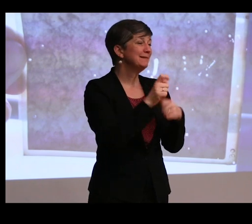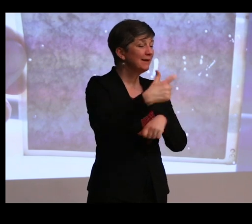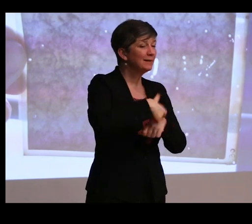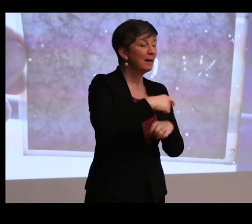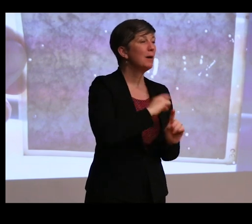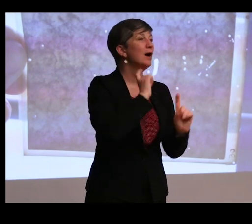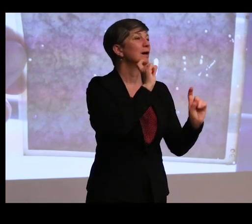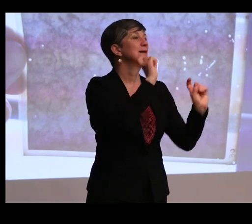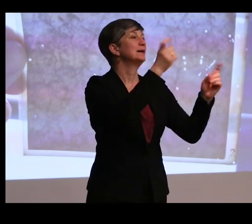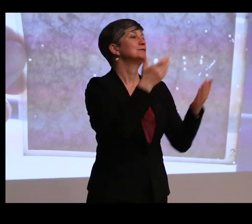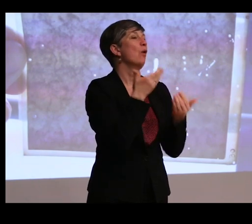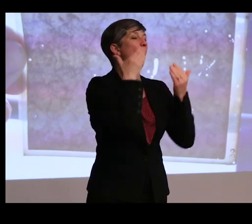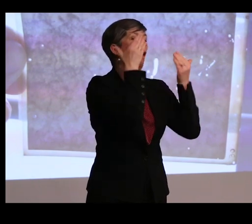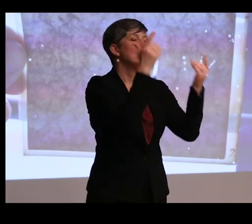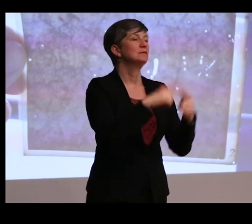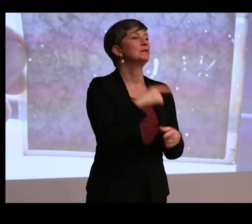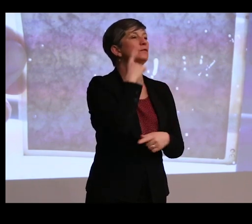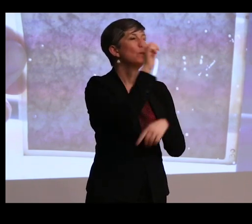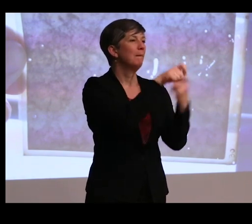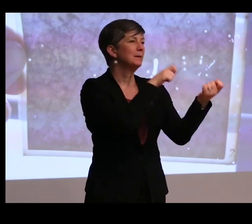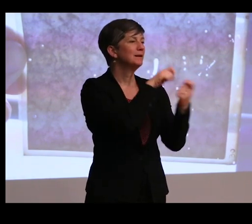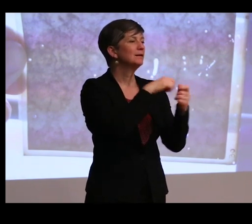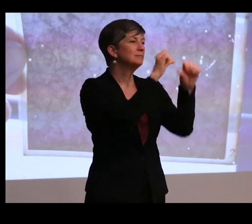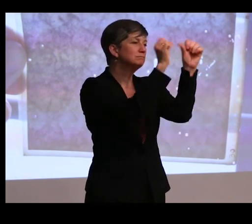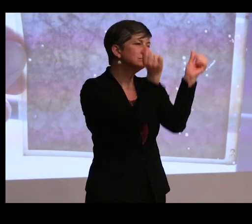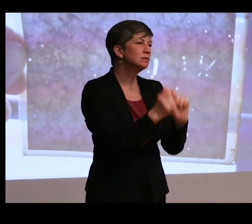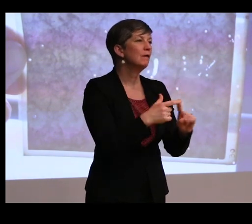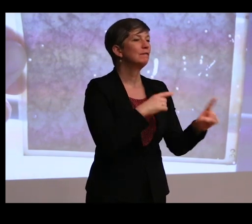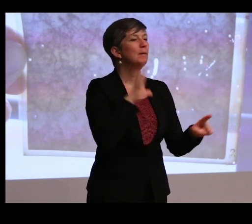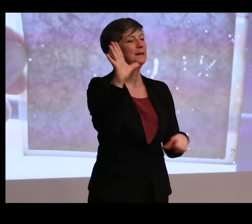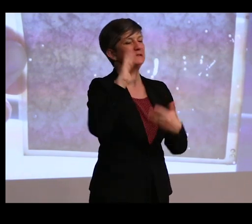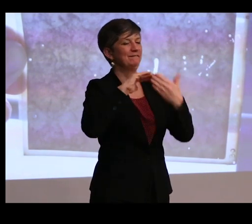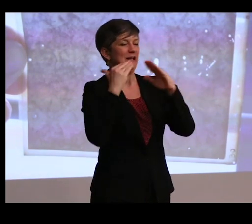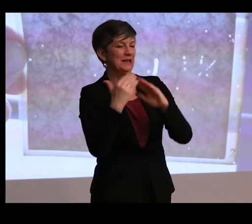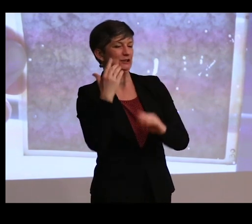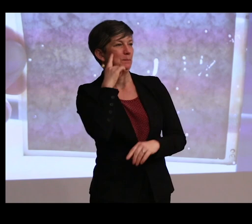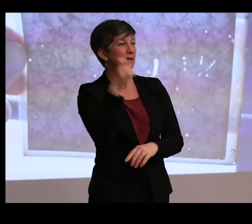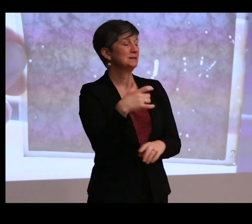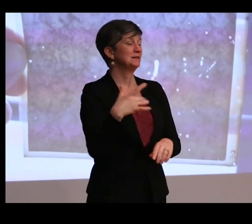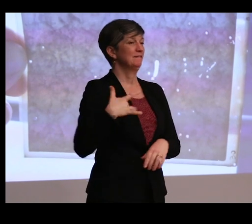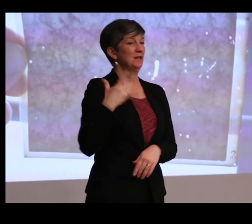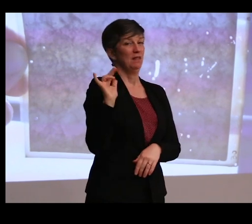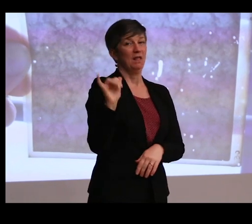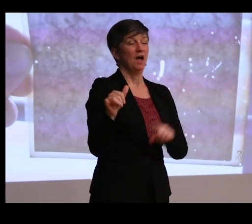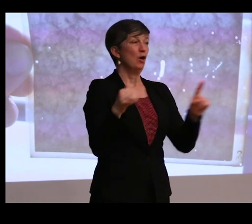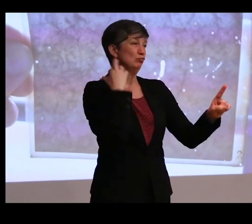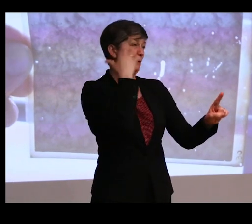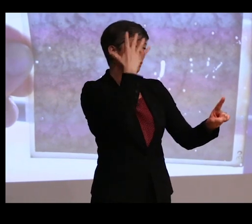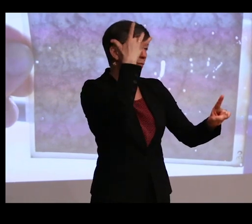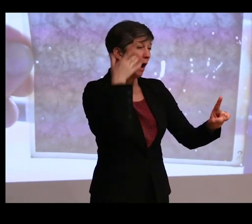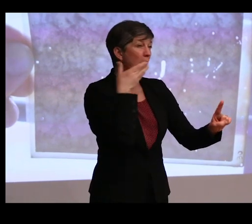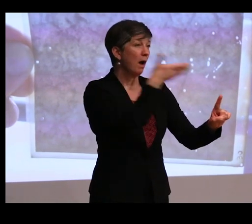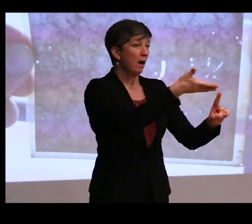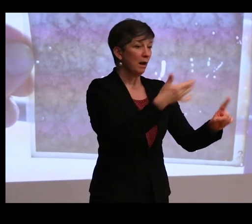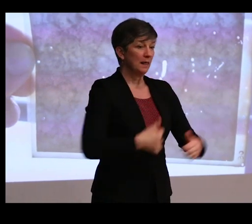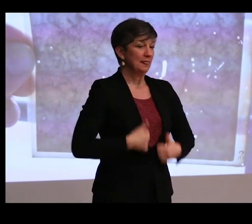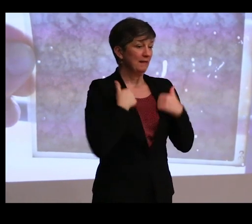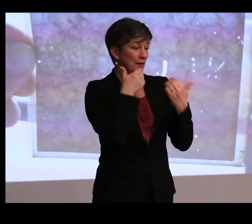and gives some offerings to this one particular bronze that's from his village because he feels like the reason why he's living such a good life